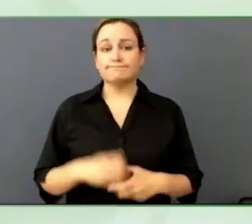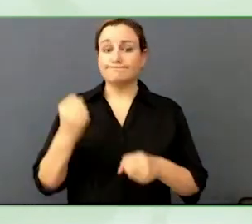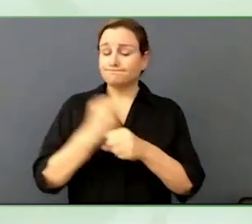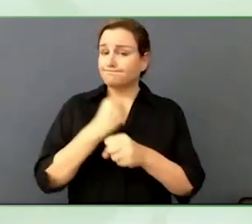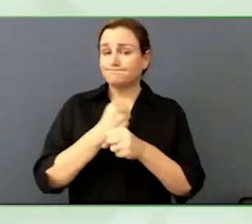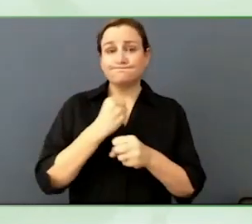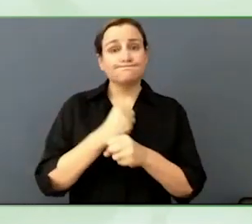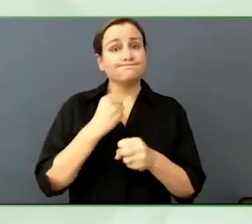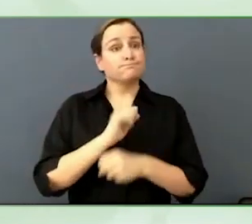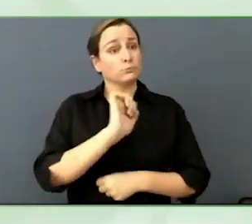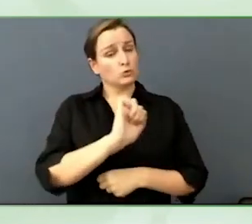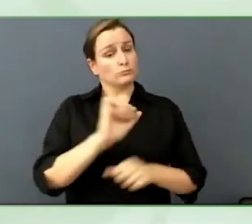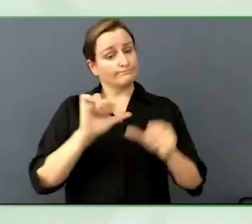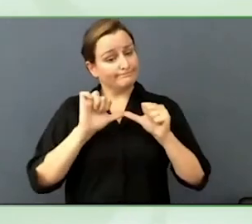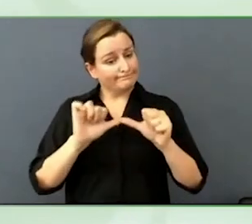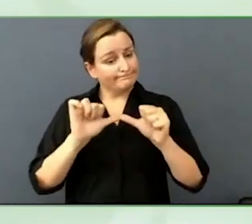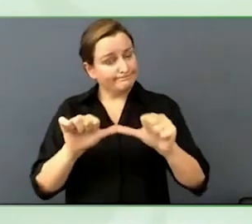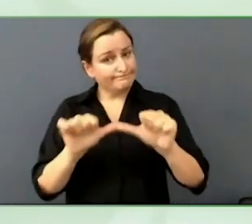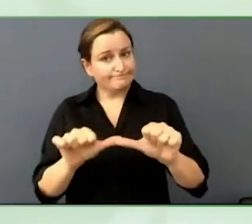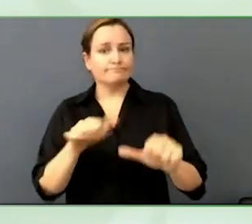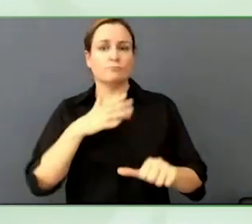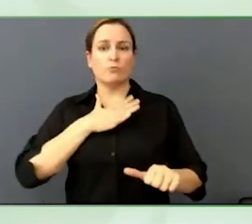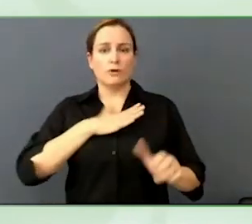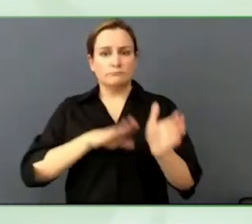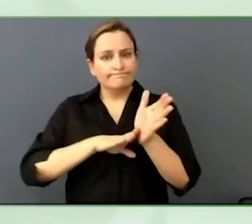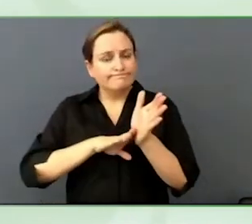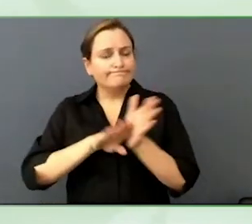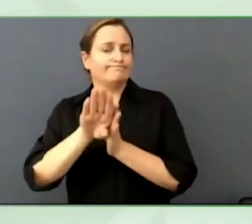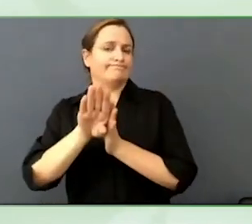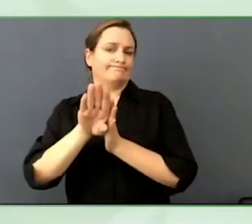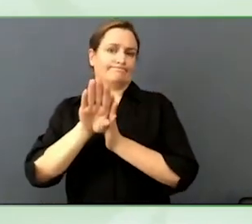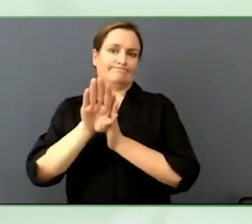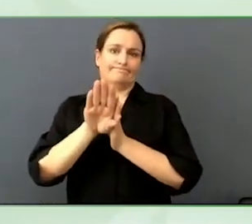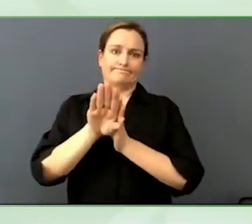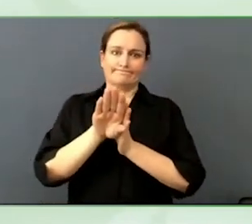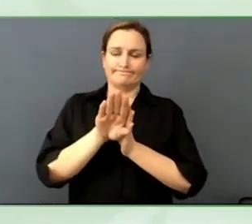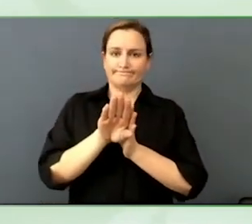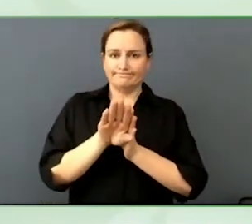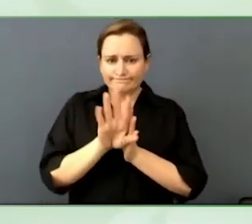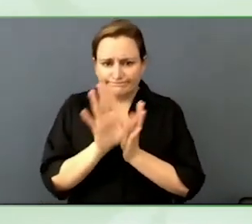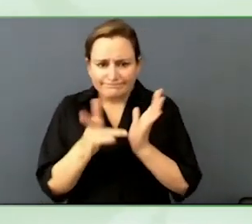the technology platform we need have diversity and Inclusion of